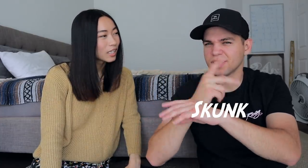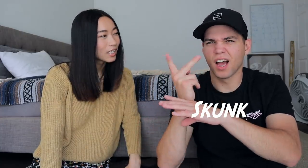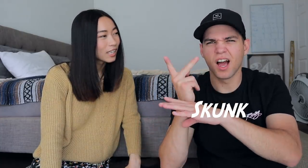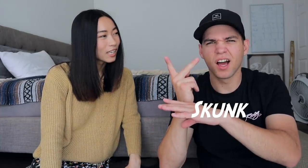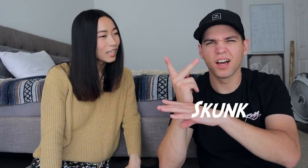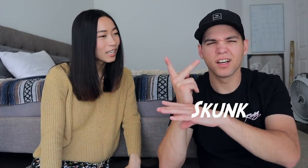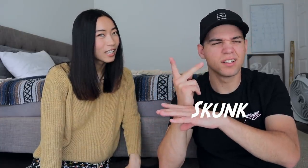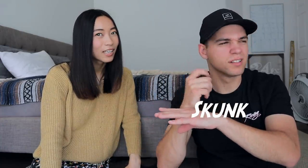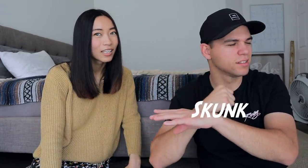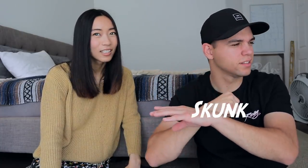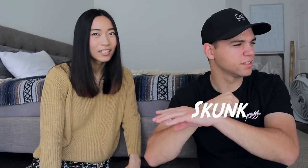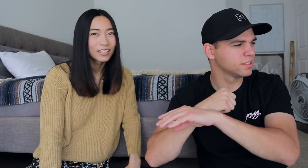Skunk? skunk